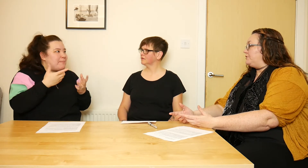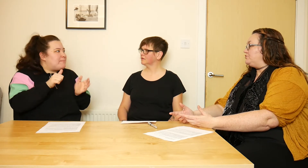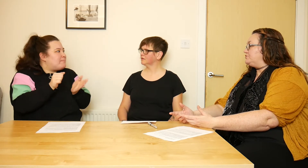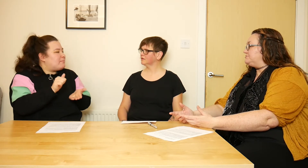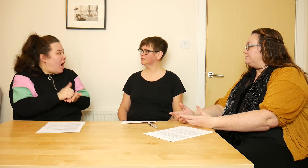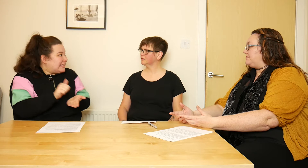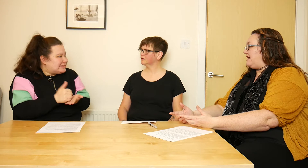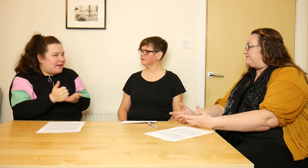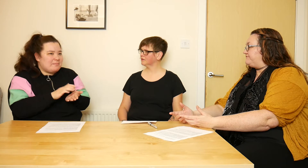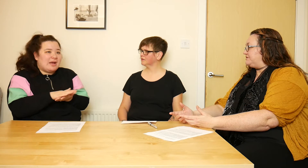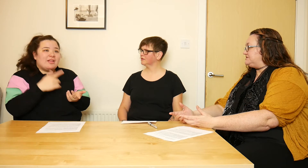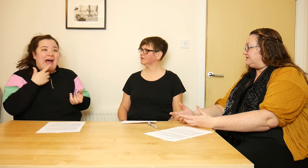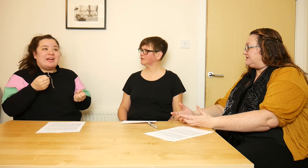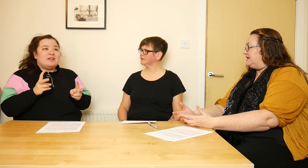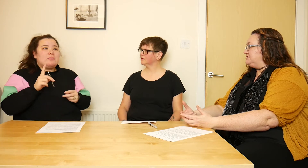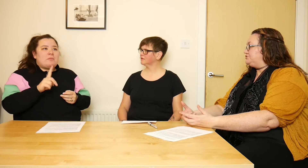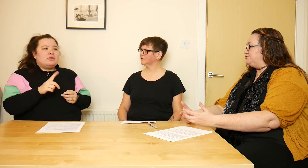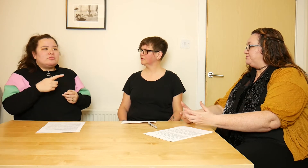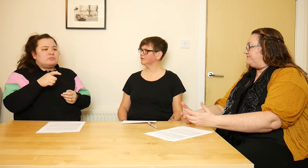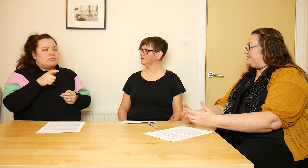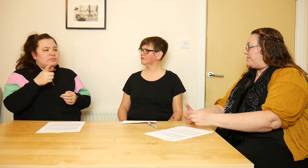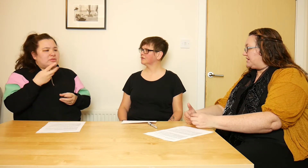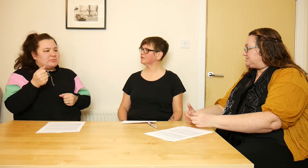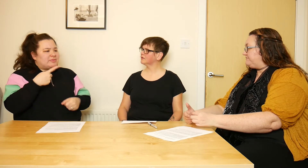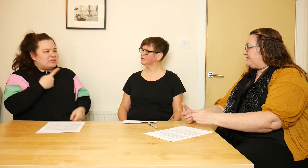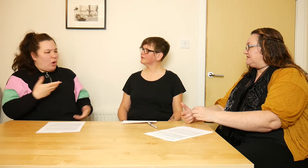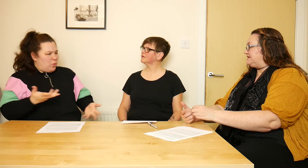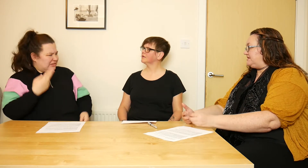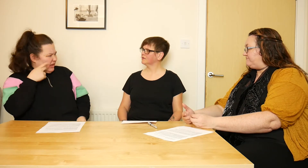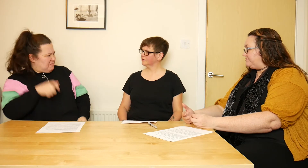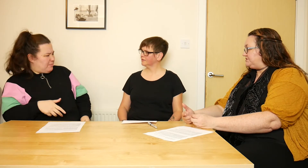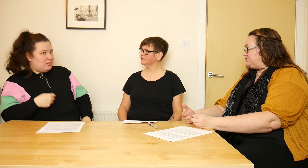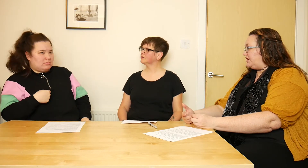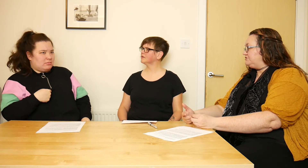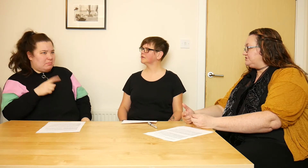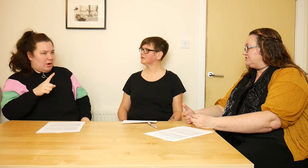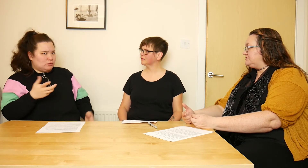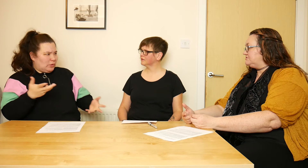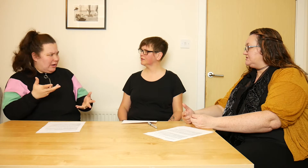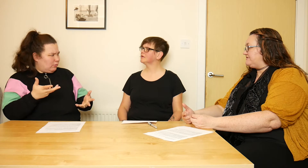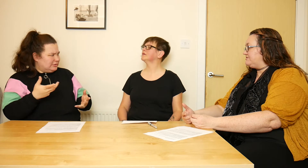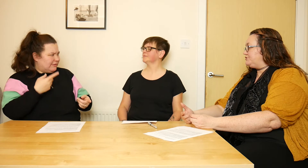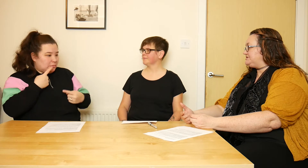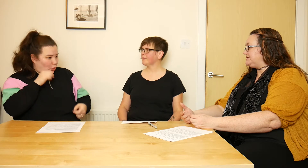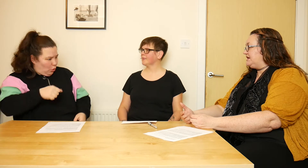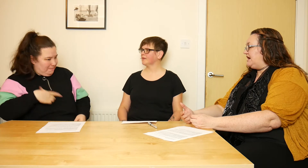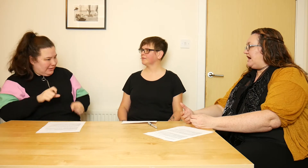but you wouldn't have the funding to provide the marketing for that, to get information out to the deaf community.